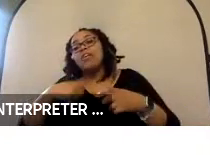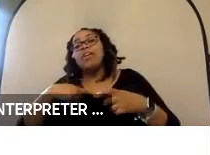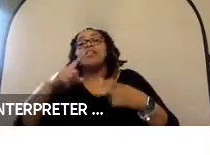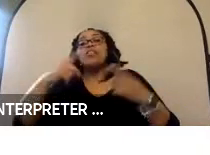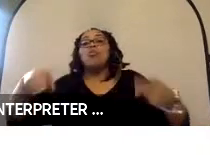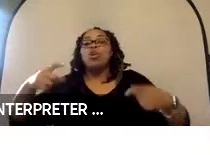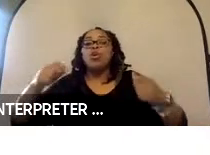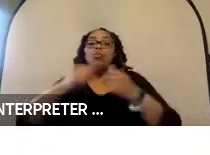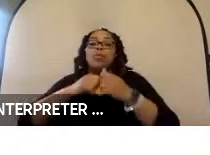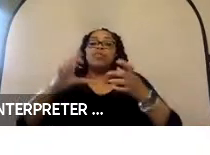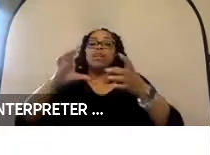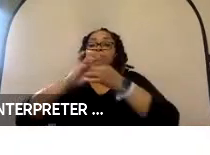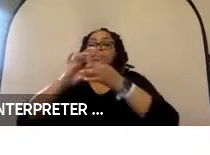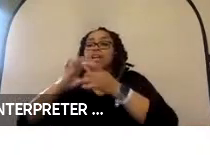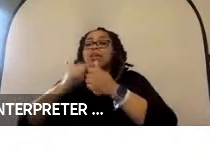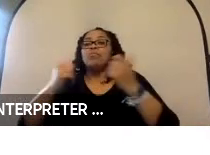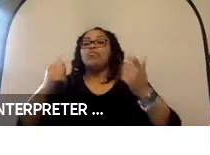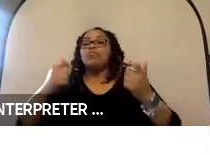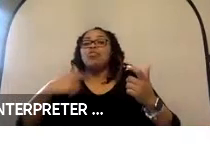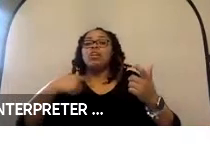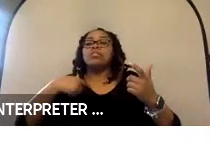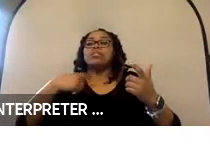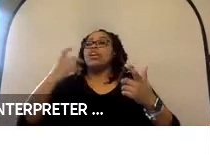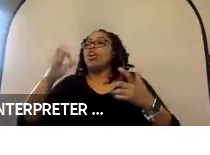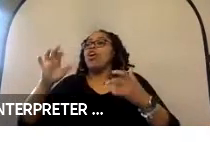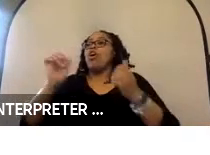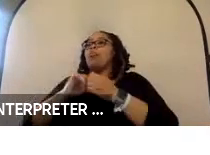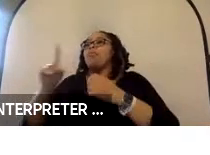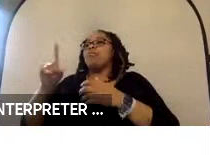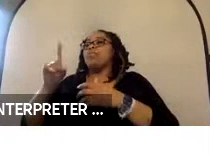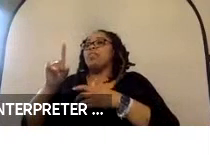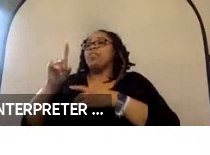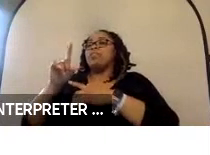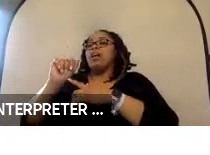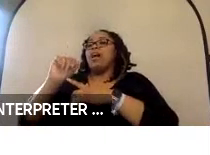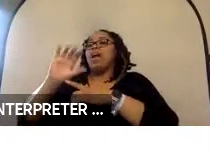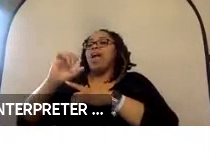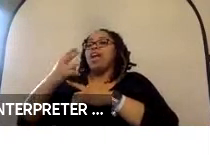it is useful to have the vehicles with the anchorages and vice versa, and not useful